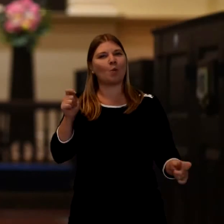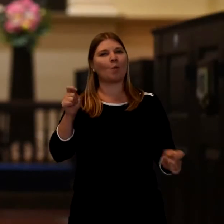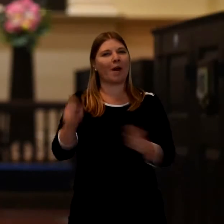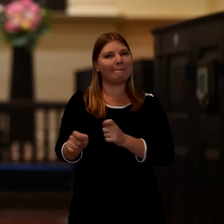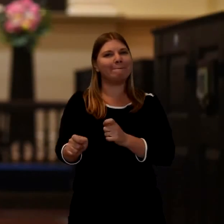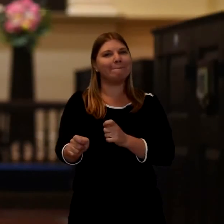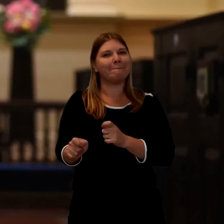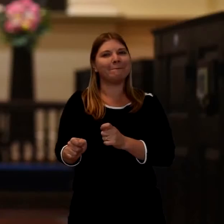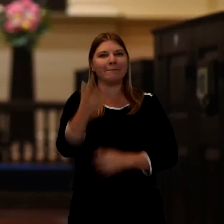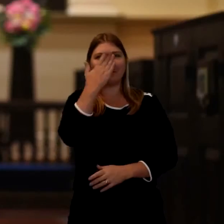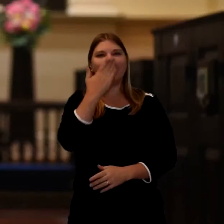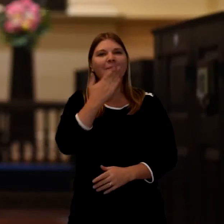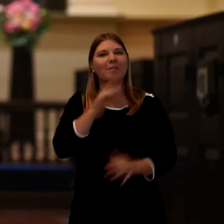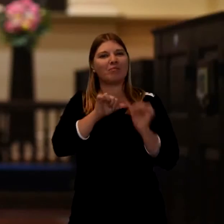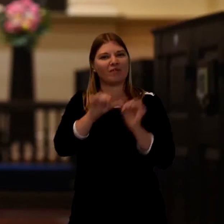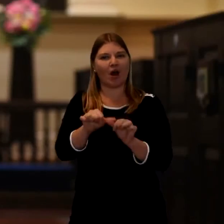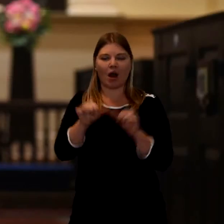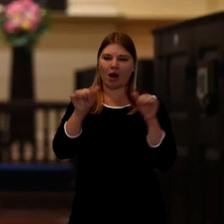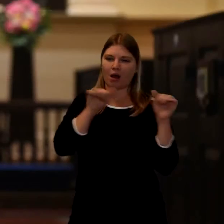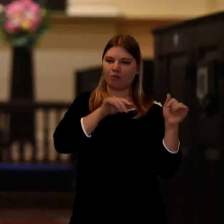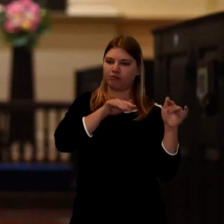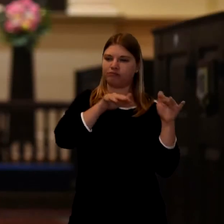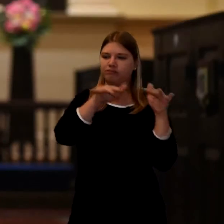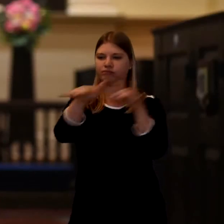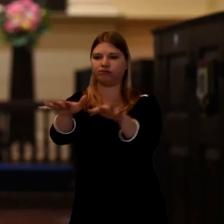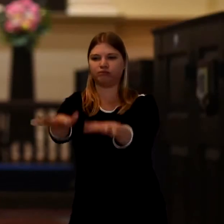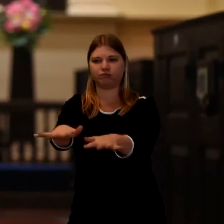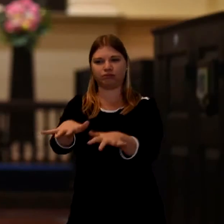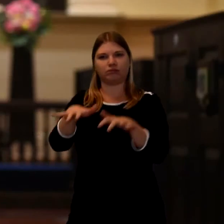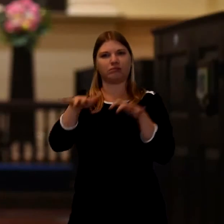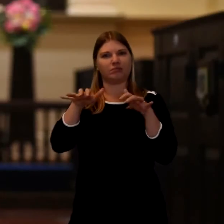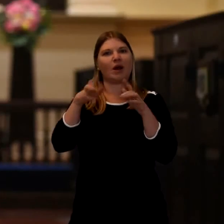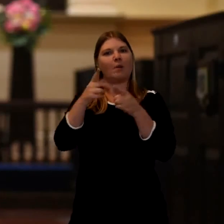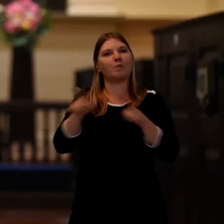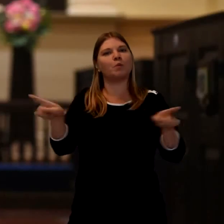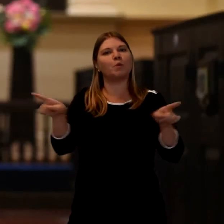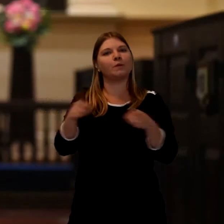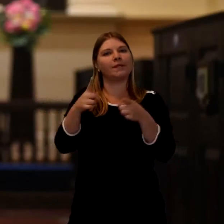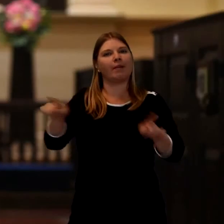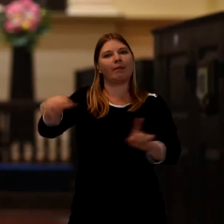So that's gone because you don't want to compete with the family's choice of music.